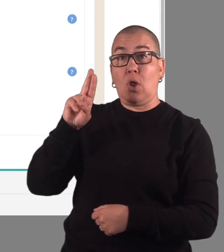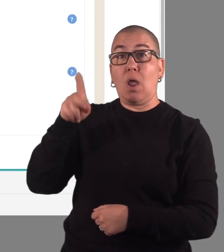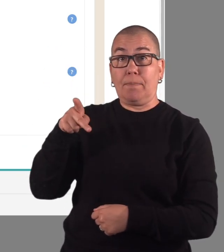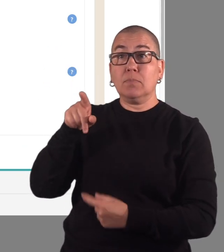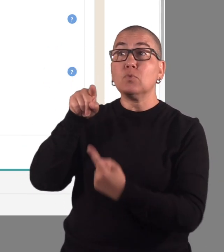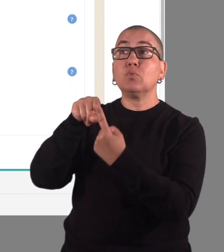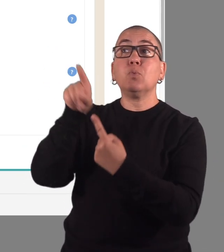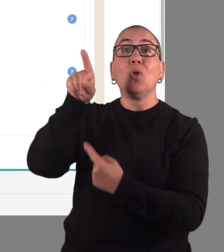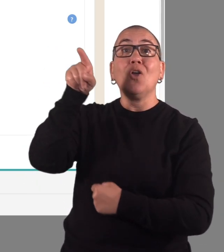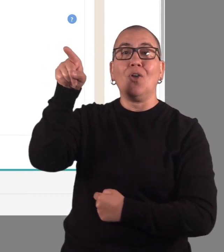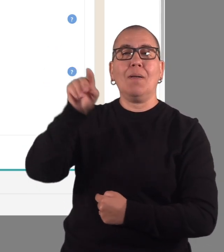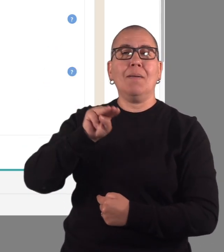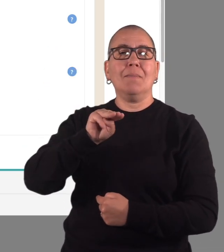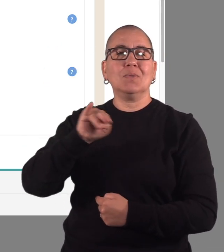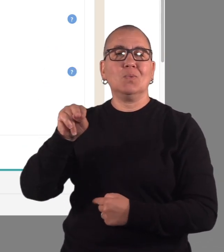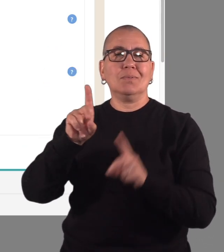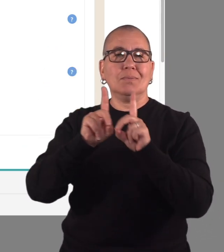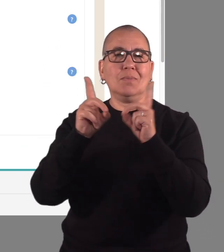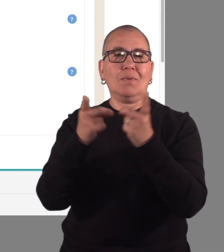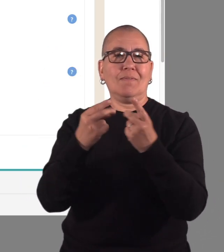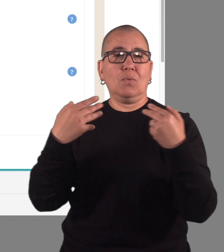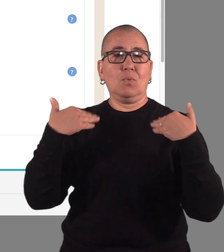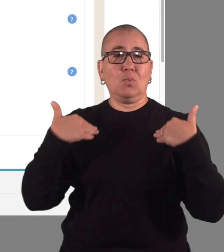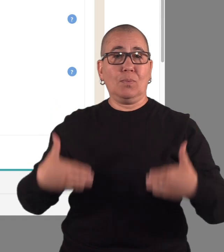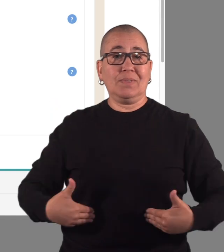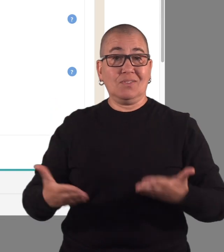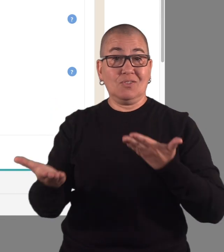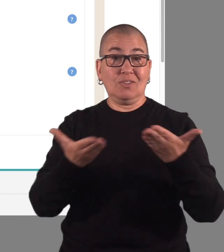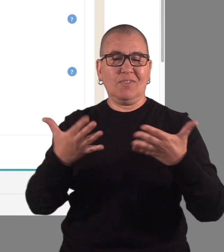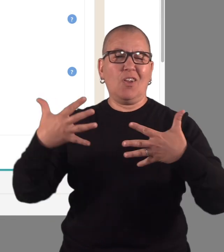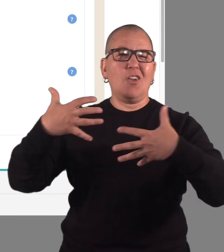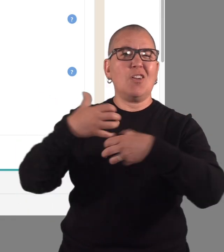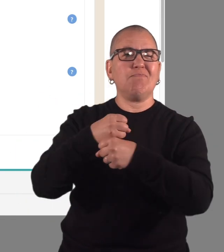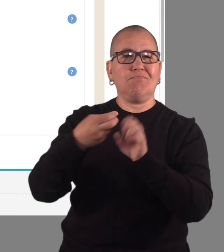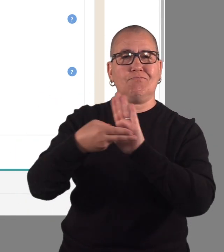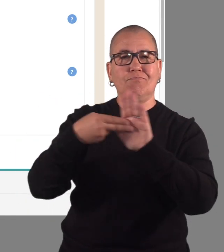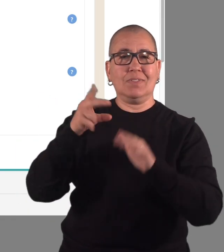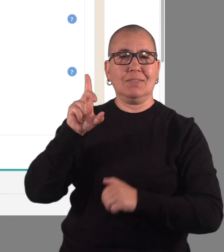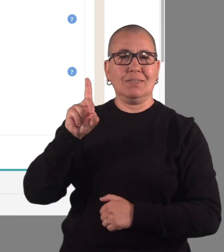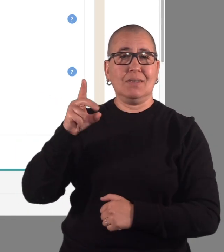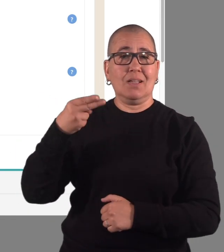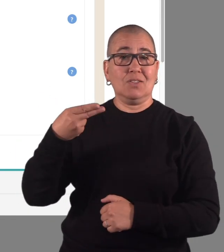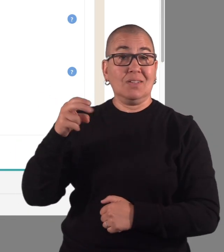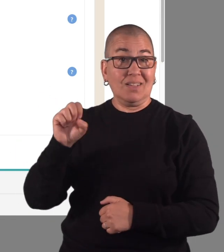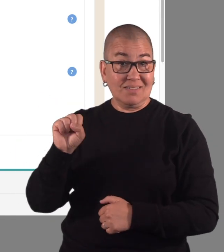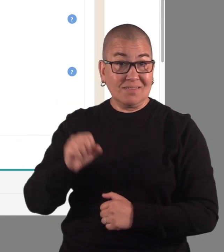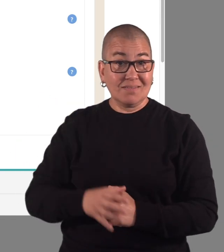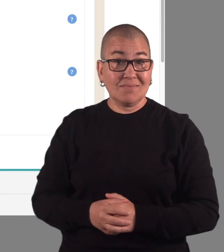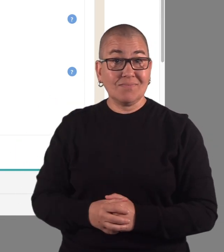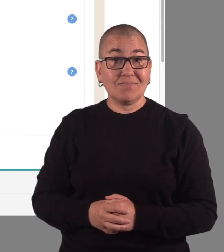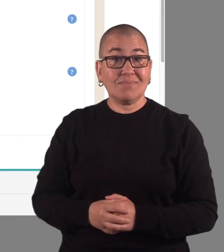to the Minnesota Department of Human Services, also known as DHS.